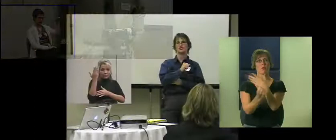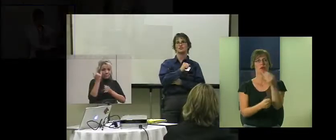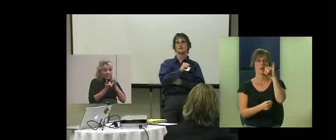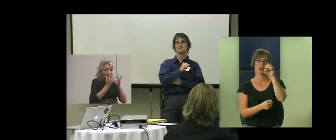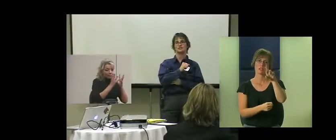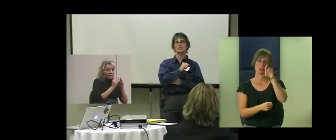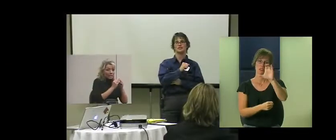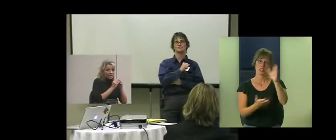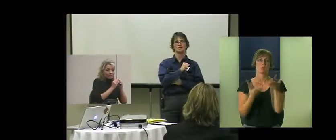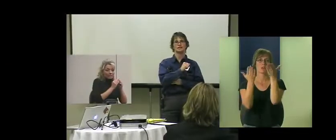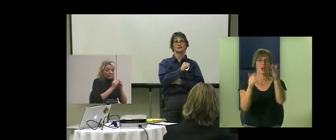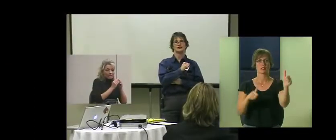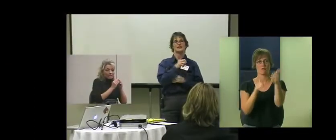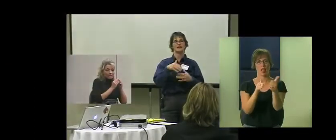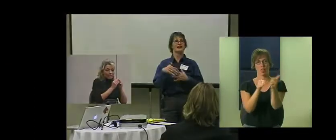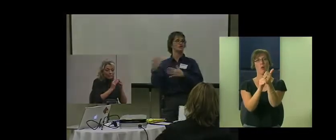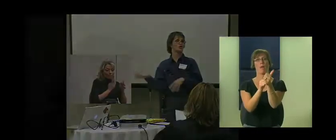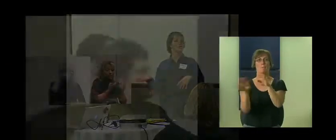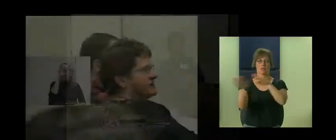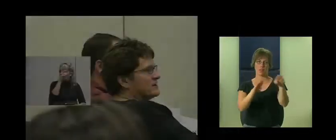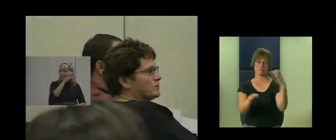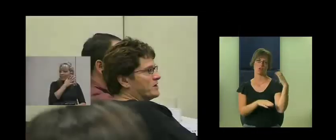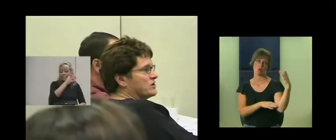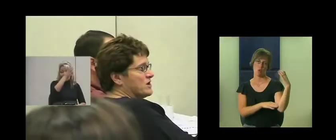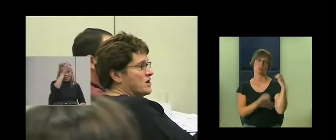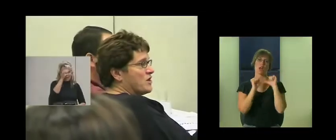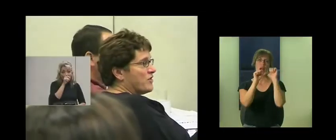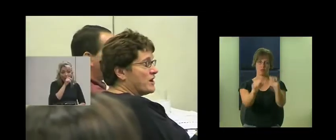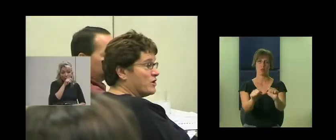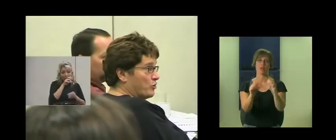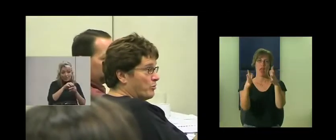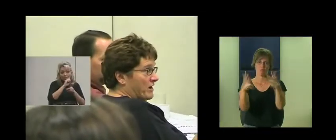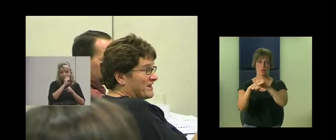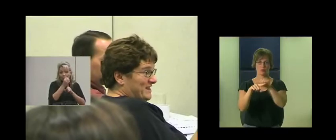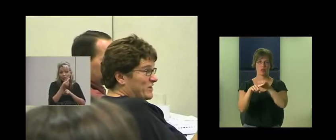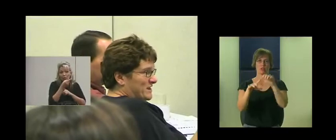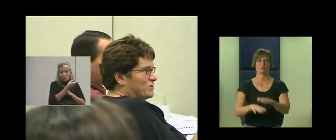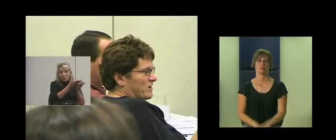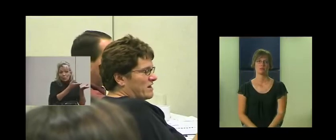provide training on behavior support and ISRC provides ongoing follow up coaching for the teams.